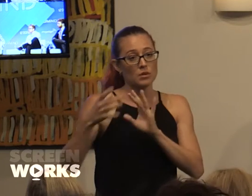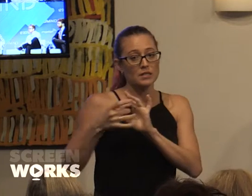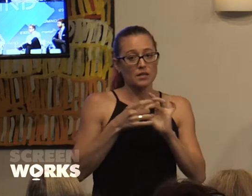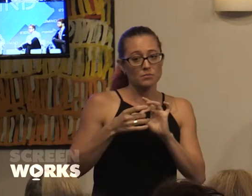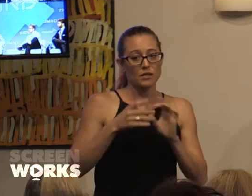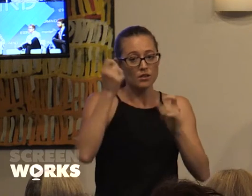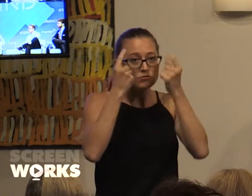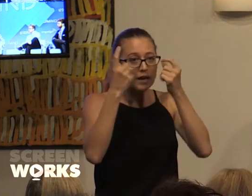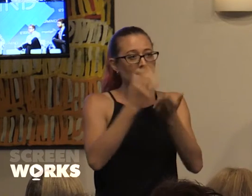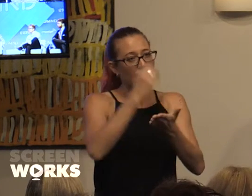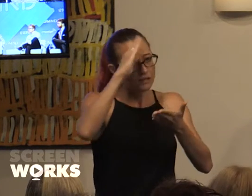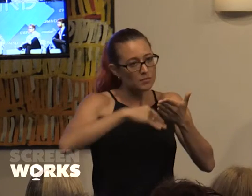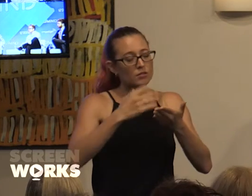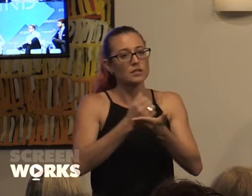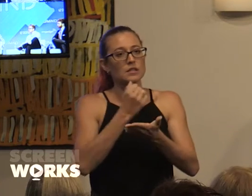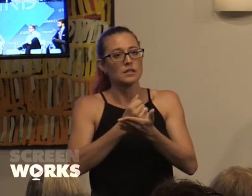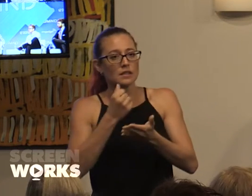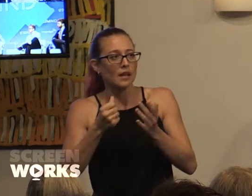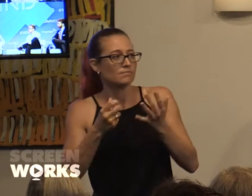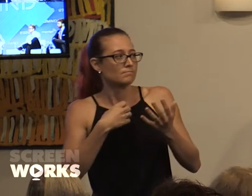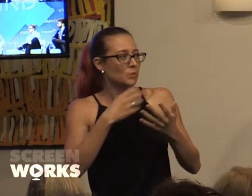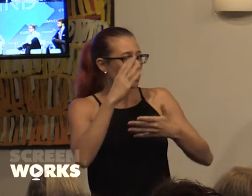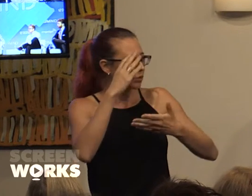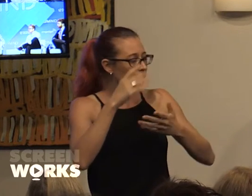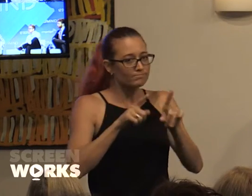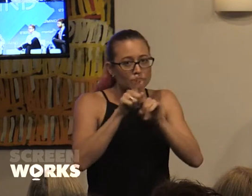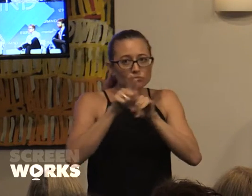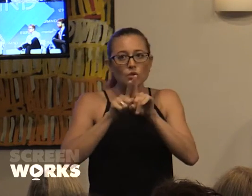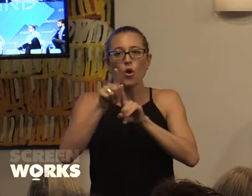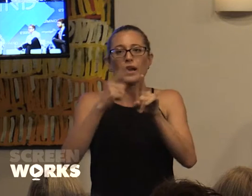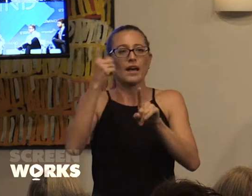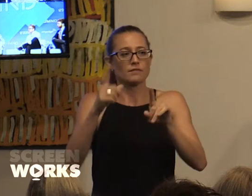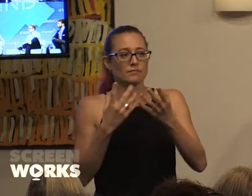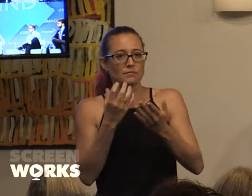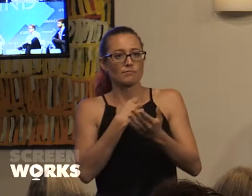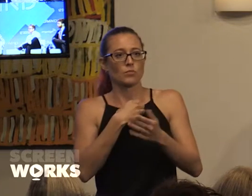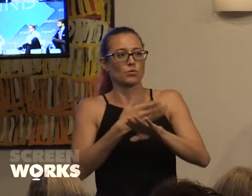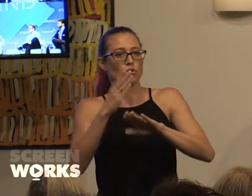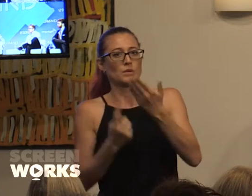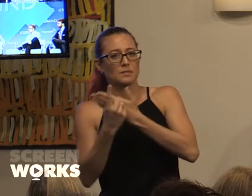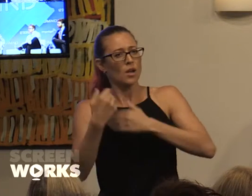experience, gain credits and step into further opportunities. We know it's not women that are the problem and it's not